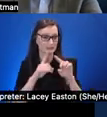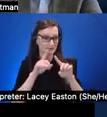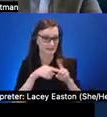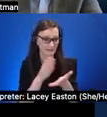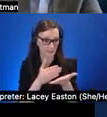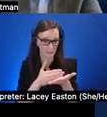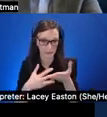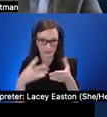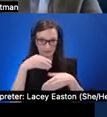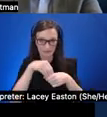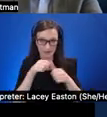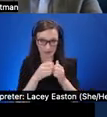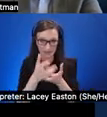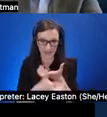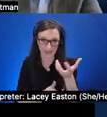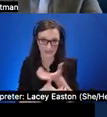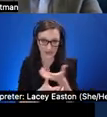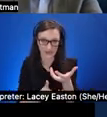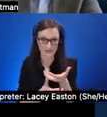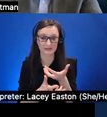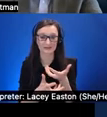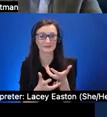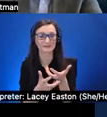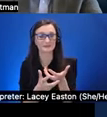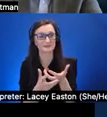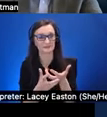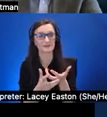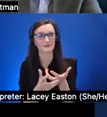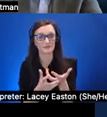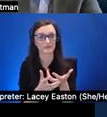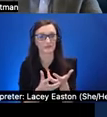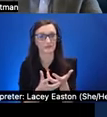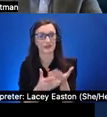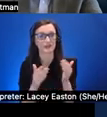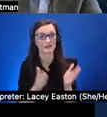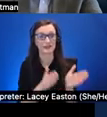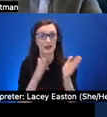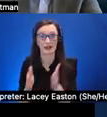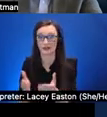interactions that underlying a variety of applications next we proceeded to design certain